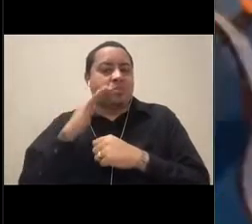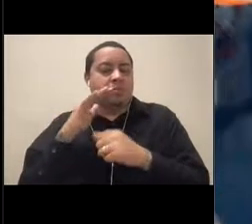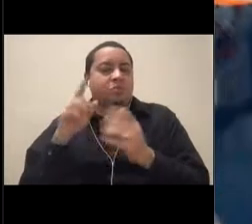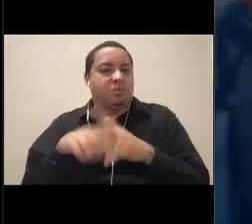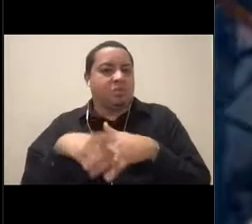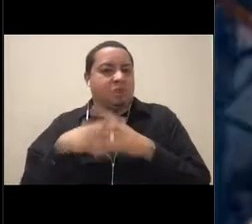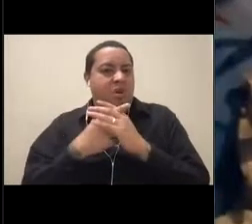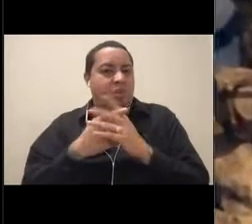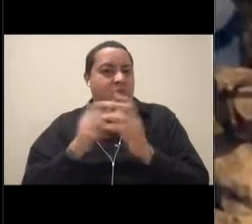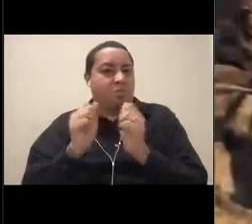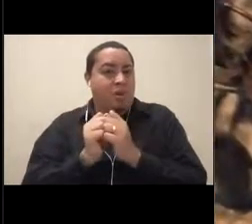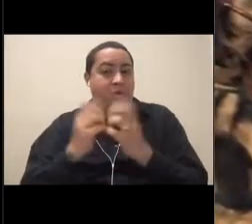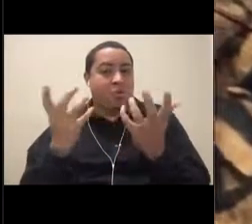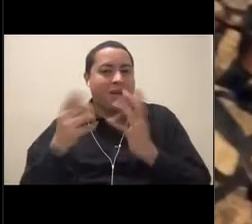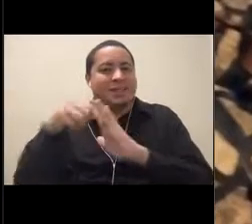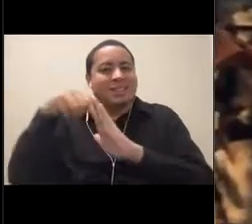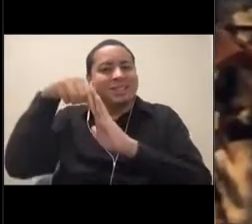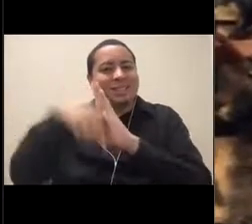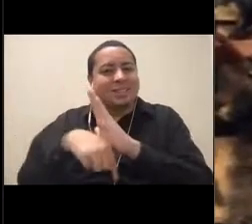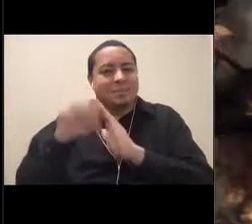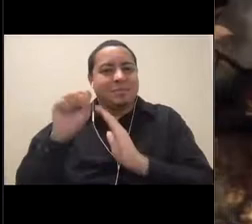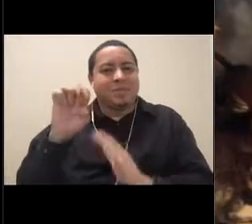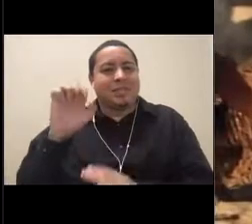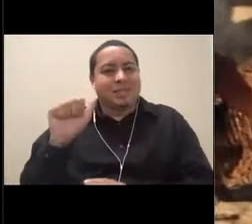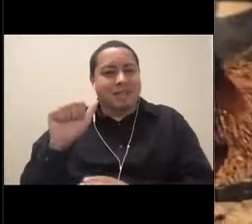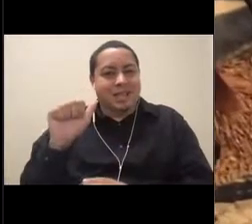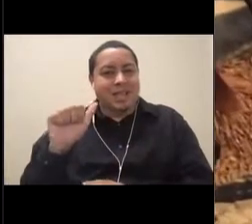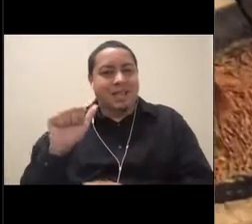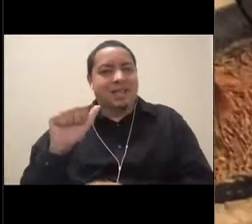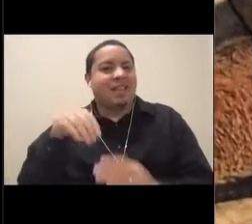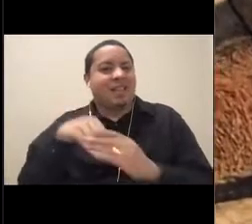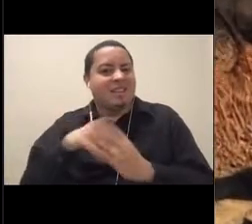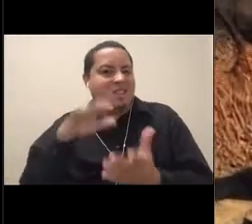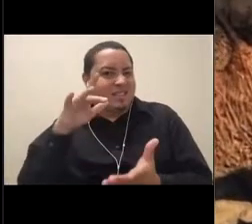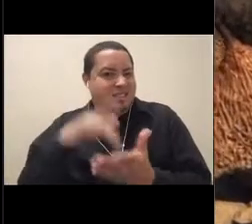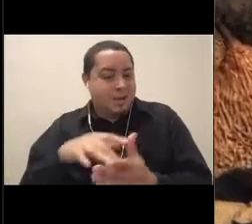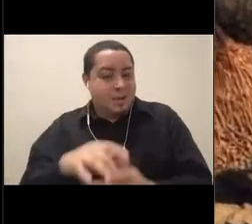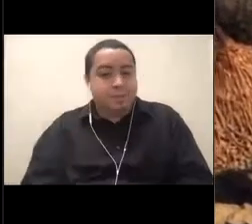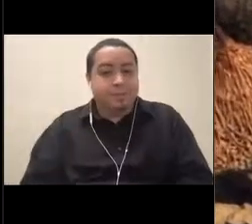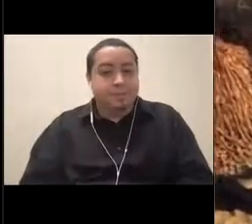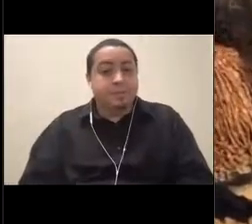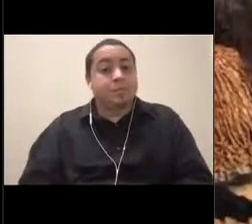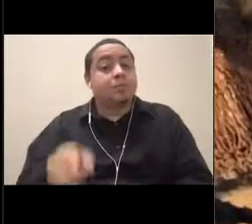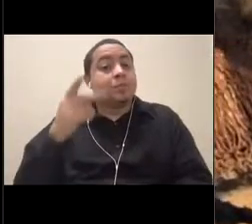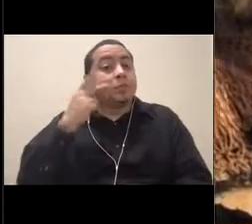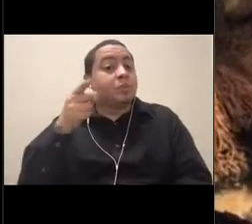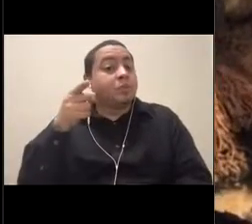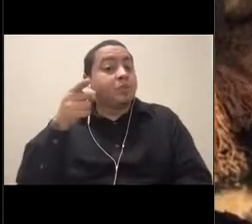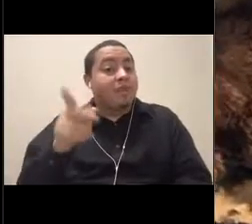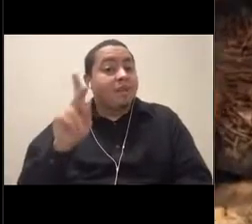of Monterey Bay National Marine Sanctuary. Now we saw that beautiful kelp forest with those scuba divers,